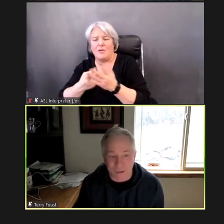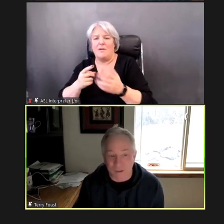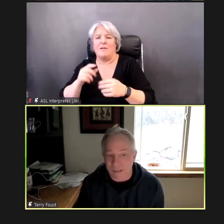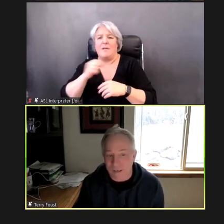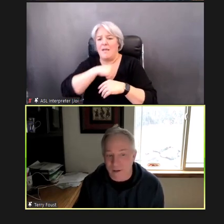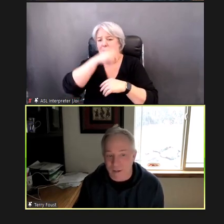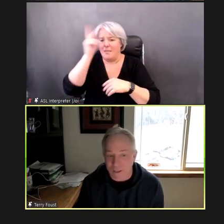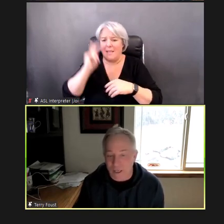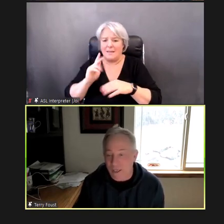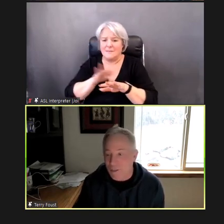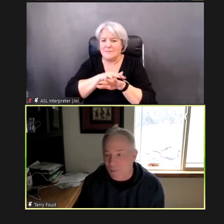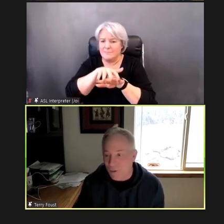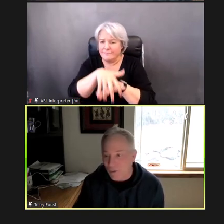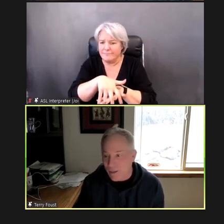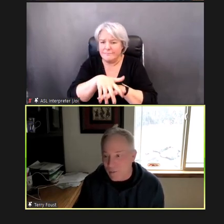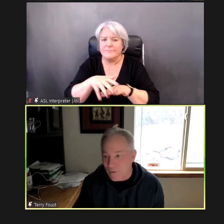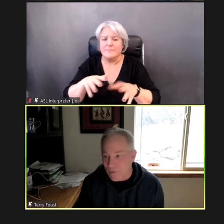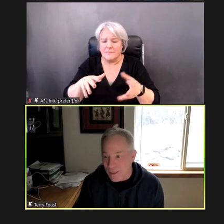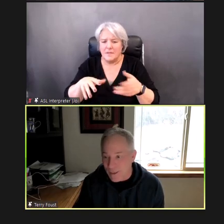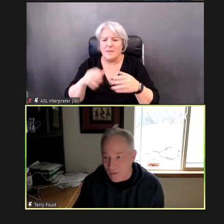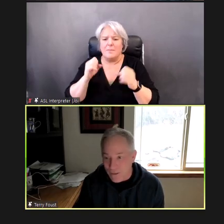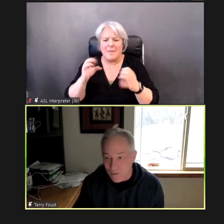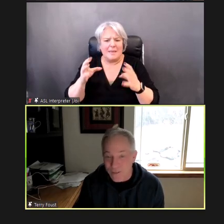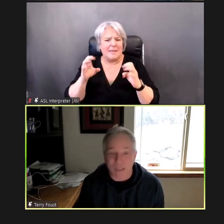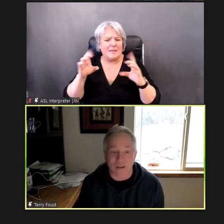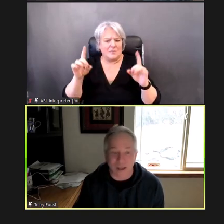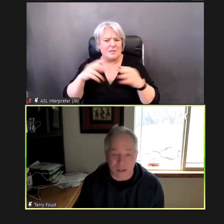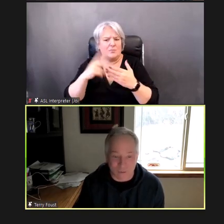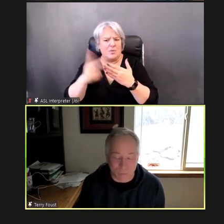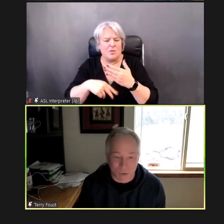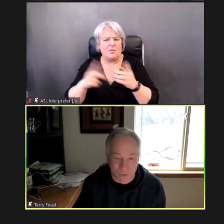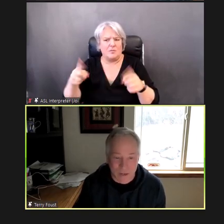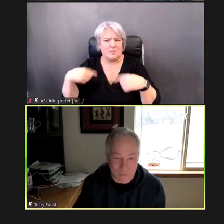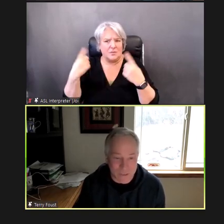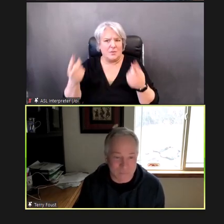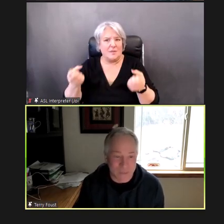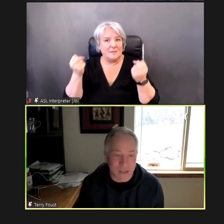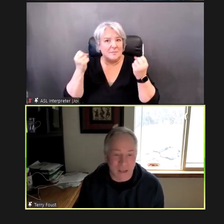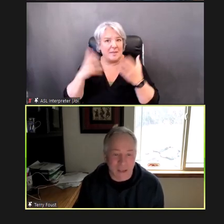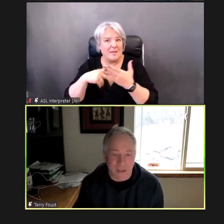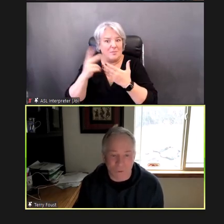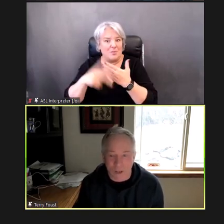Head start and early care and education programs over the years so it's been a lot of programs and we're always encouraged, just like